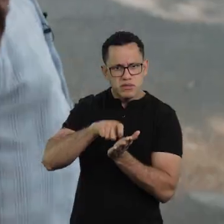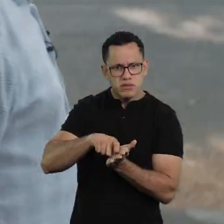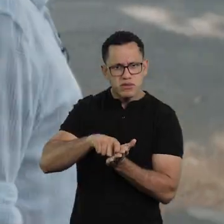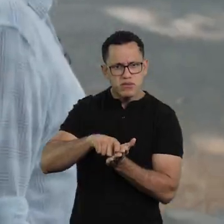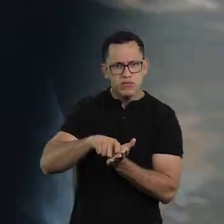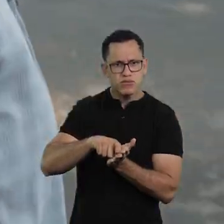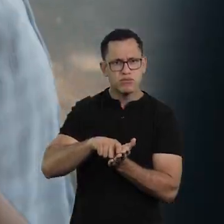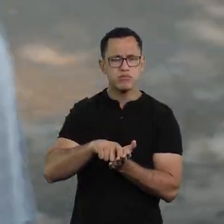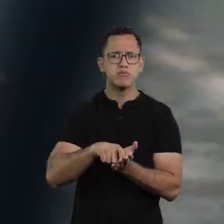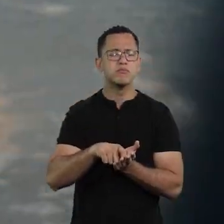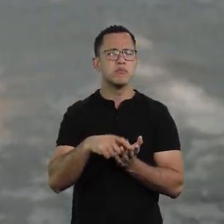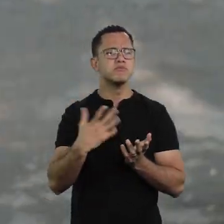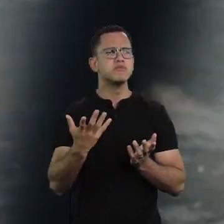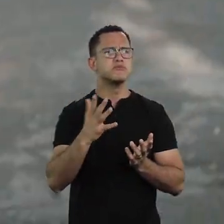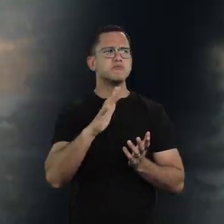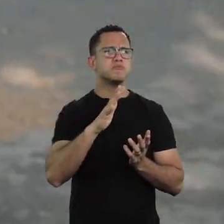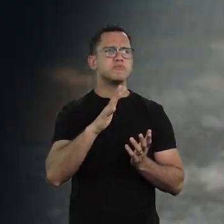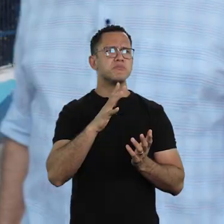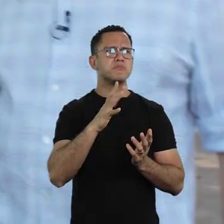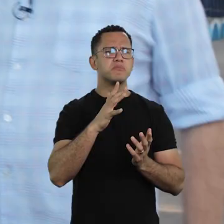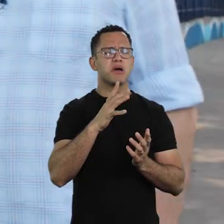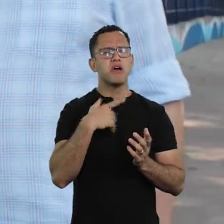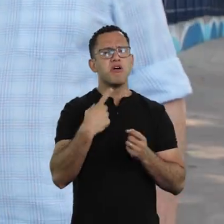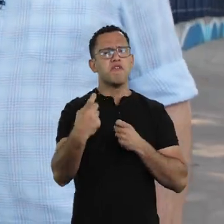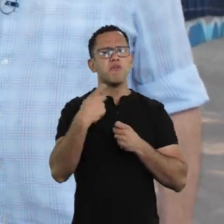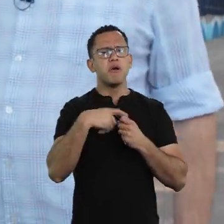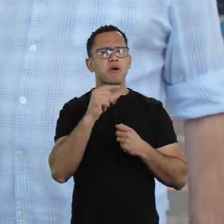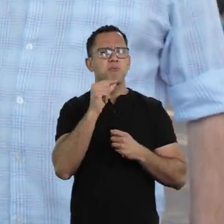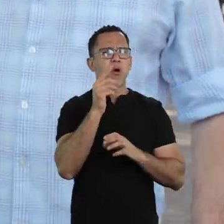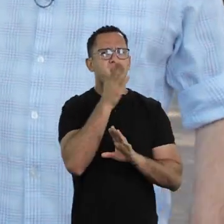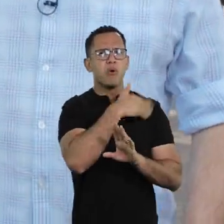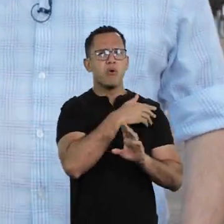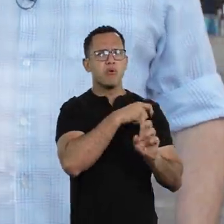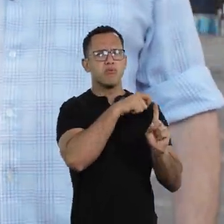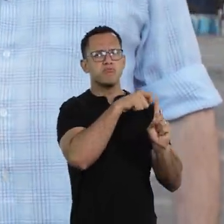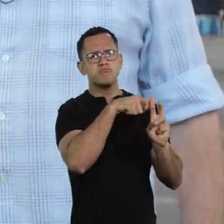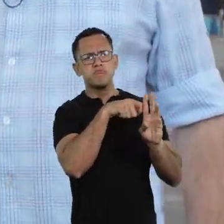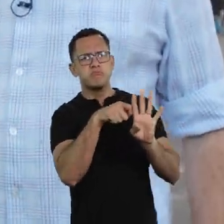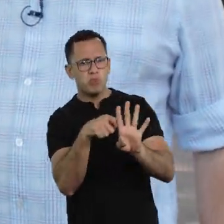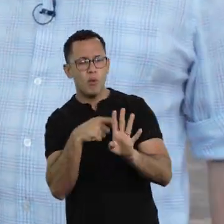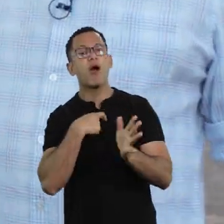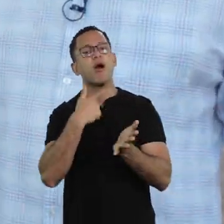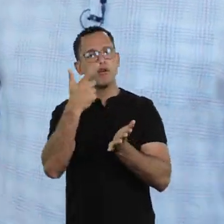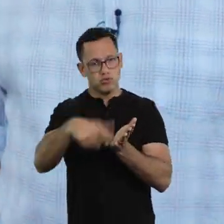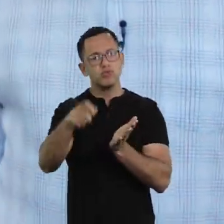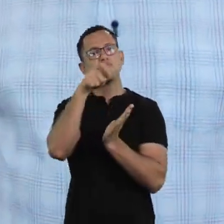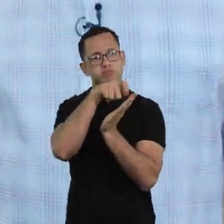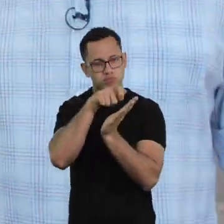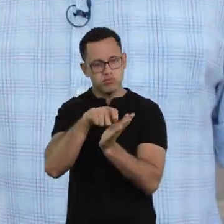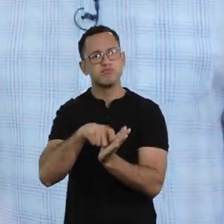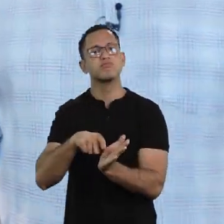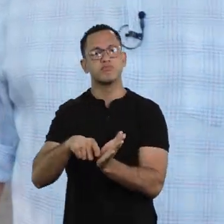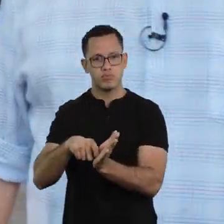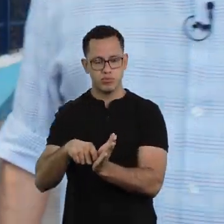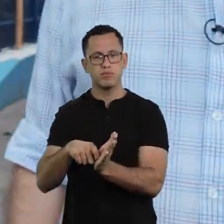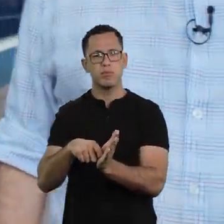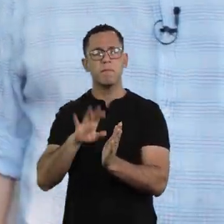But have you been writing, Xico? Well, in the past four months it got better, but it was...